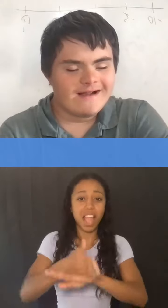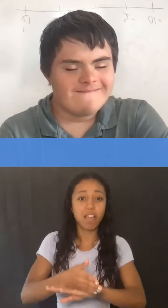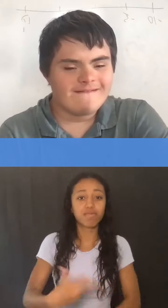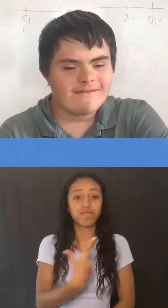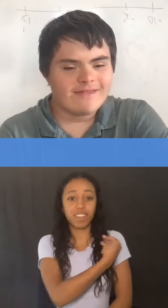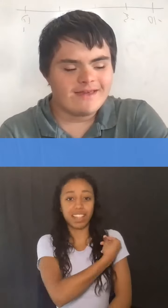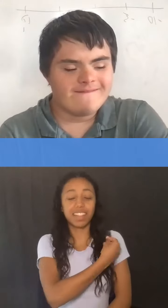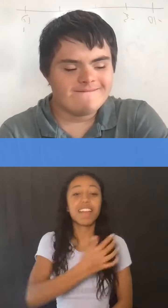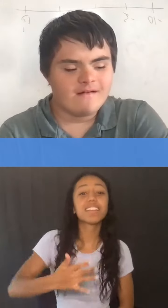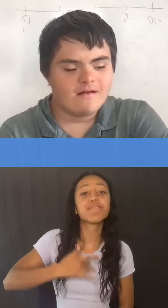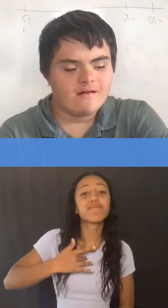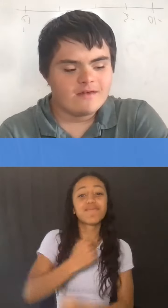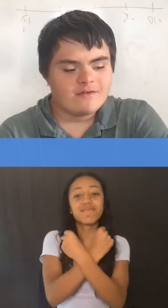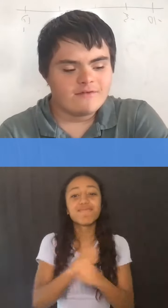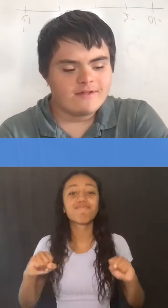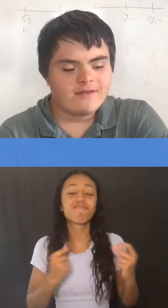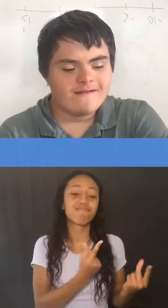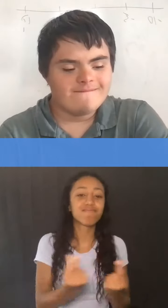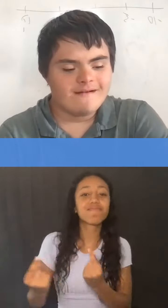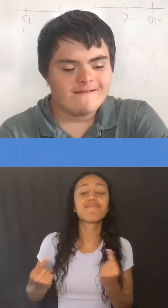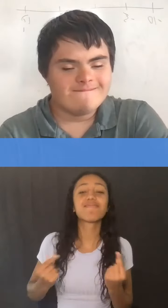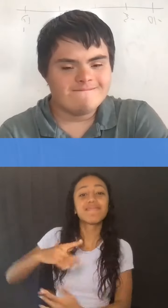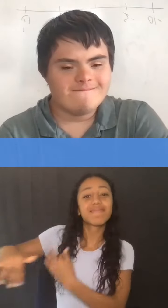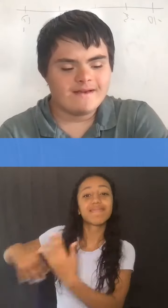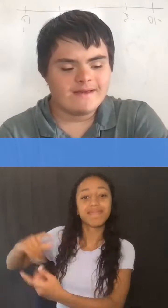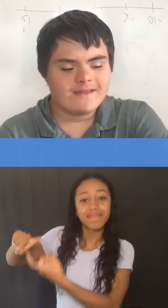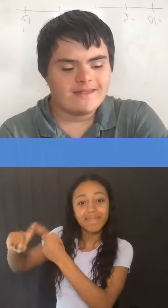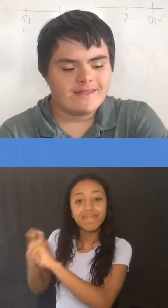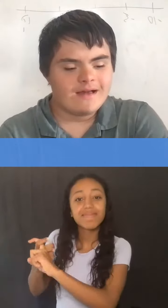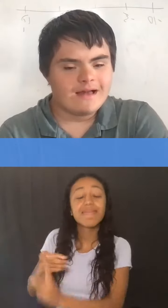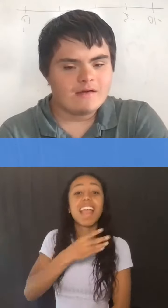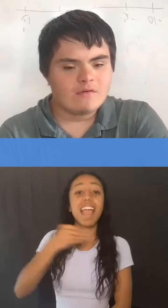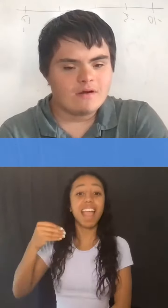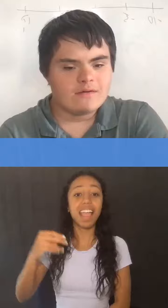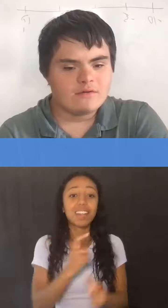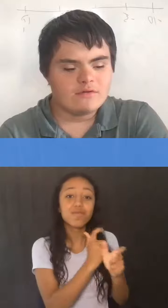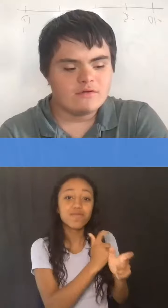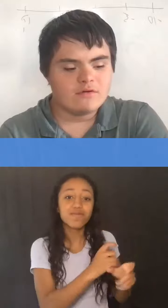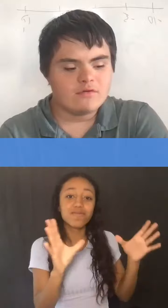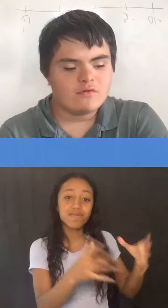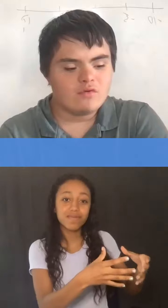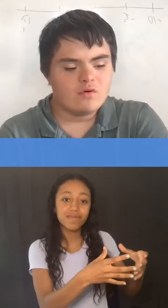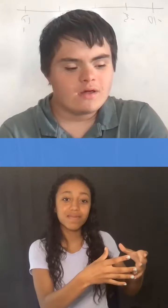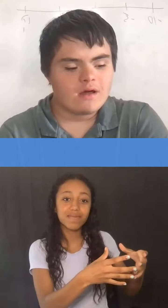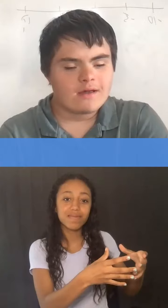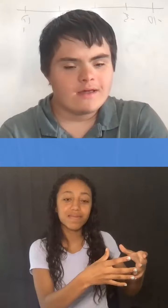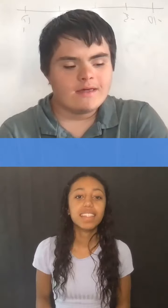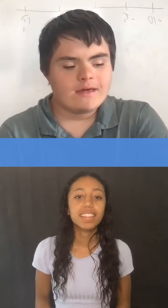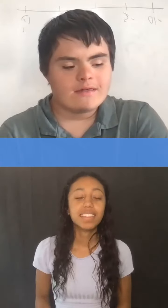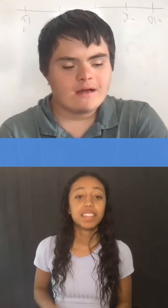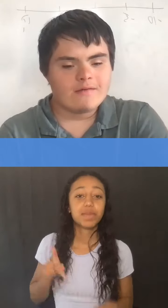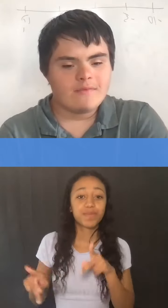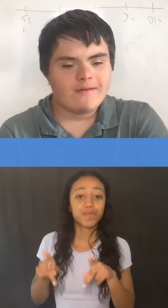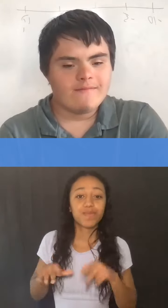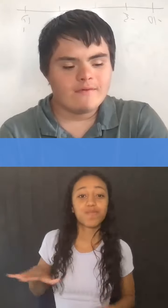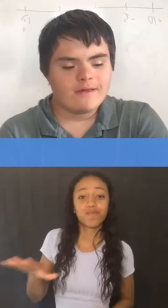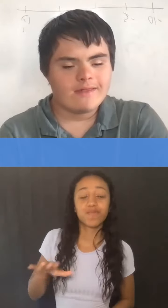I feel safer doing the things I want to do, like hanging out with my friends,